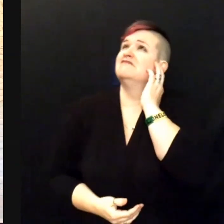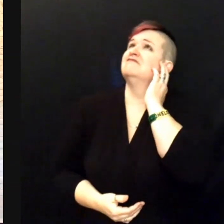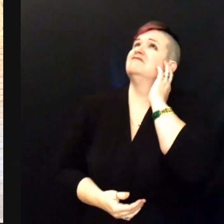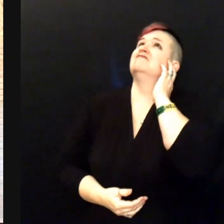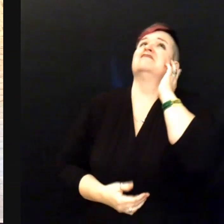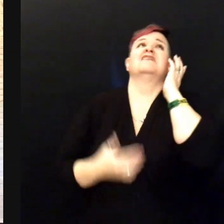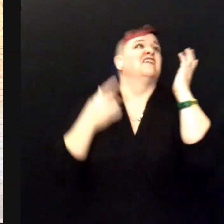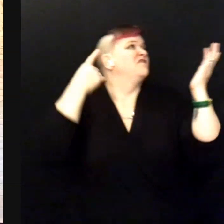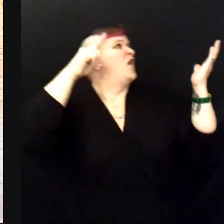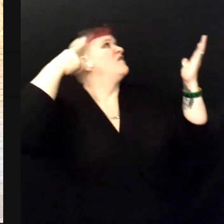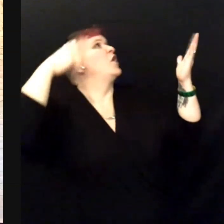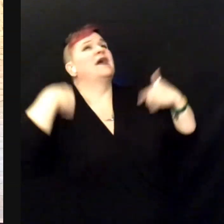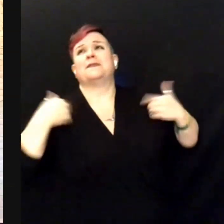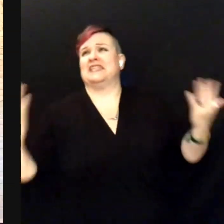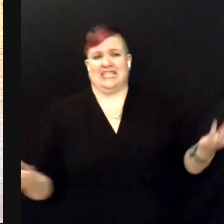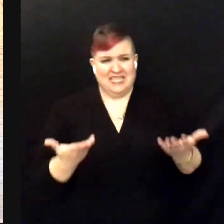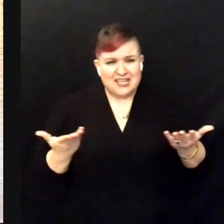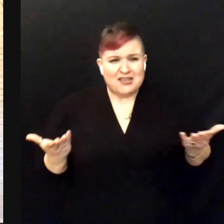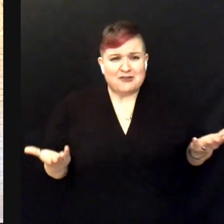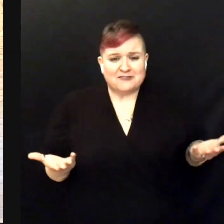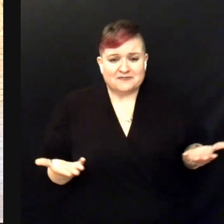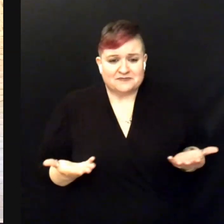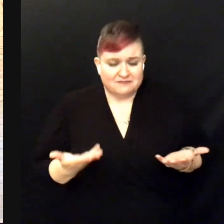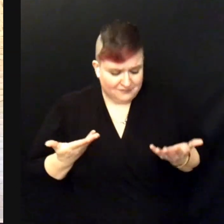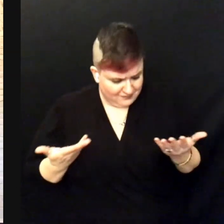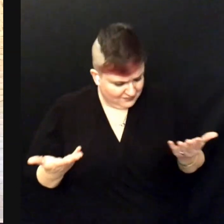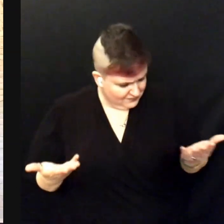What the hell am I doing here?